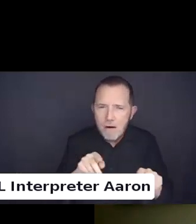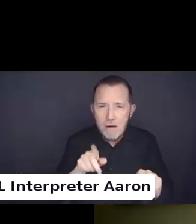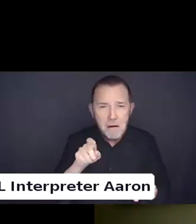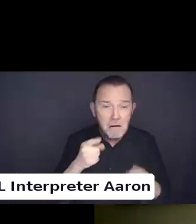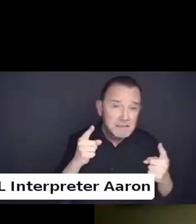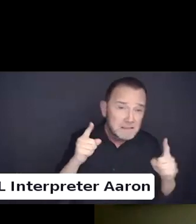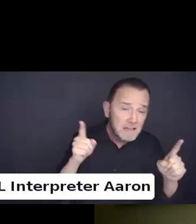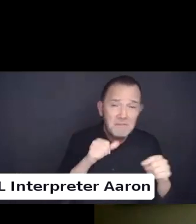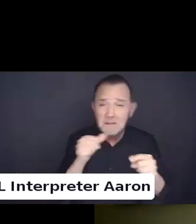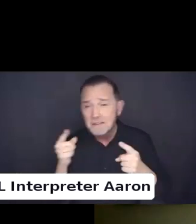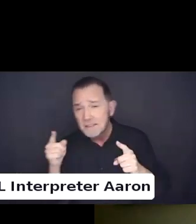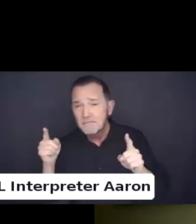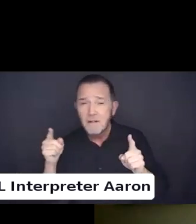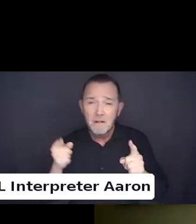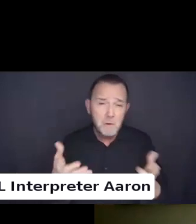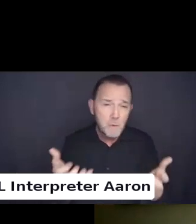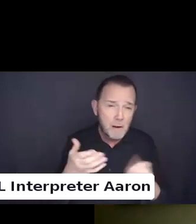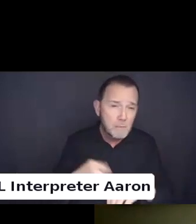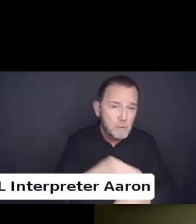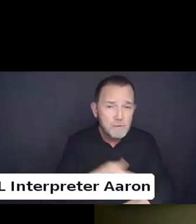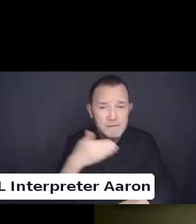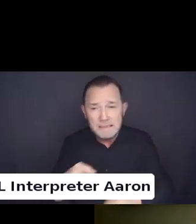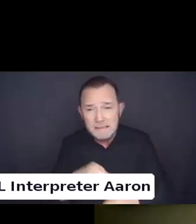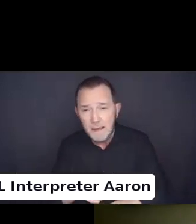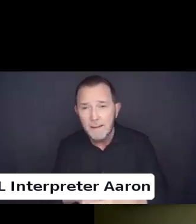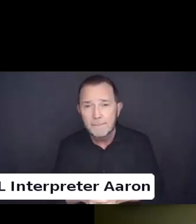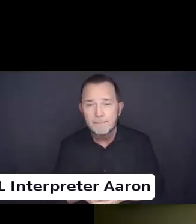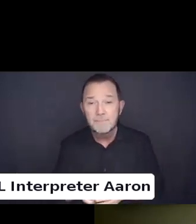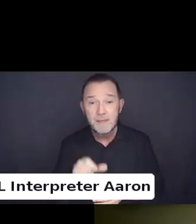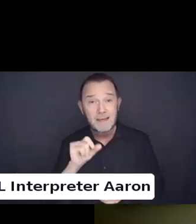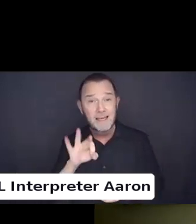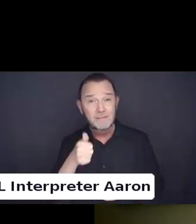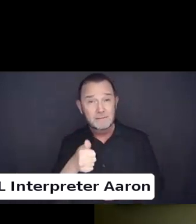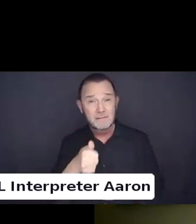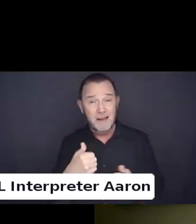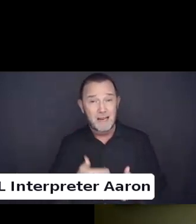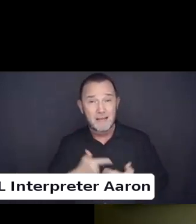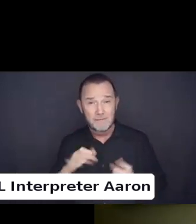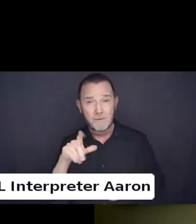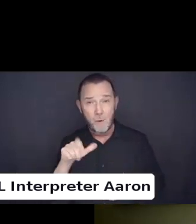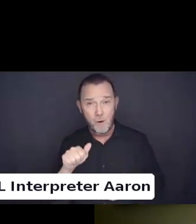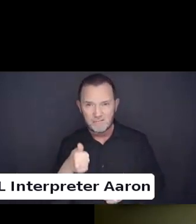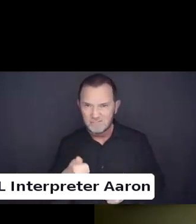Lastly, if you are a person with a disability living in Florida and you feel that your rights